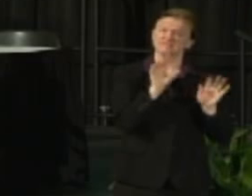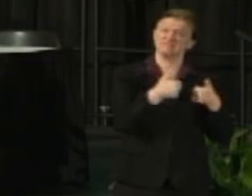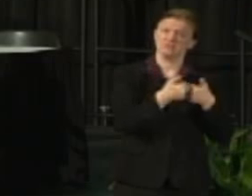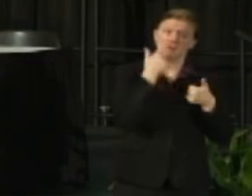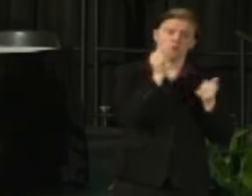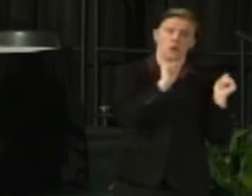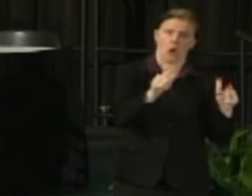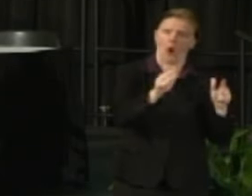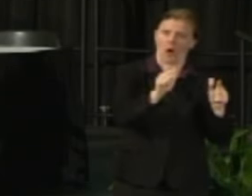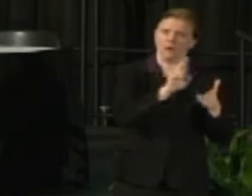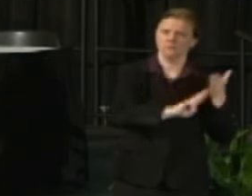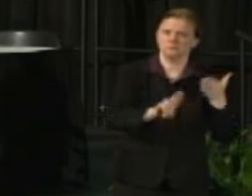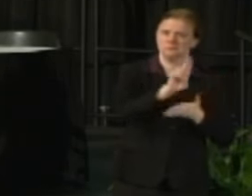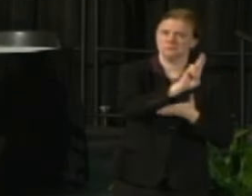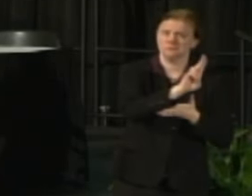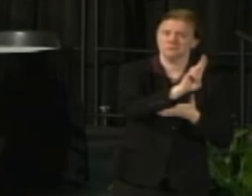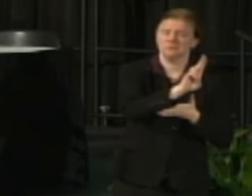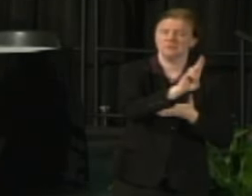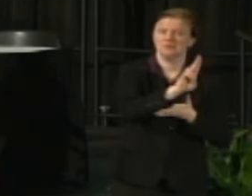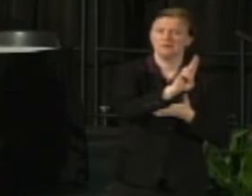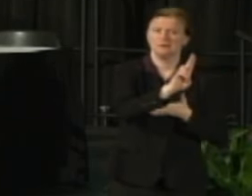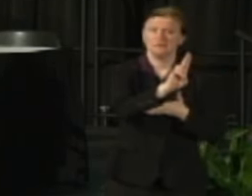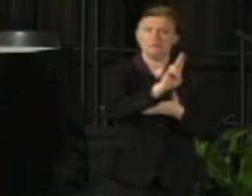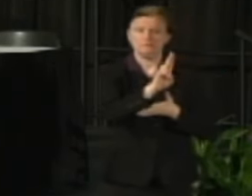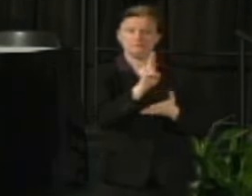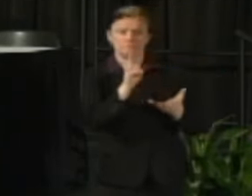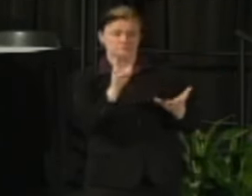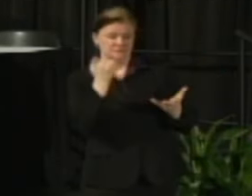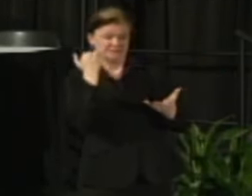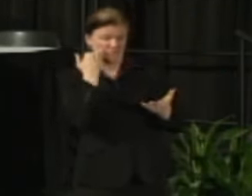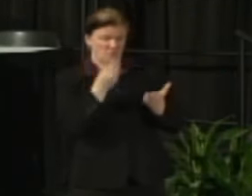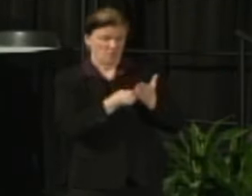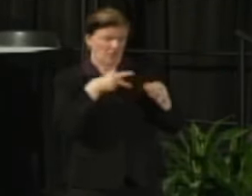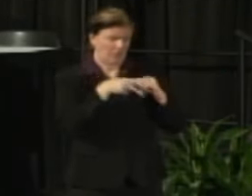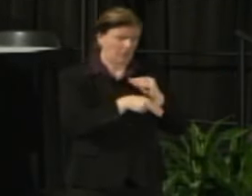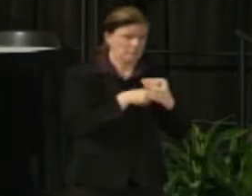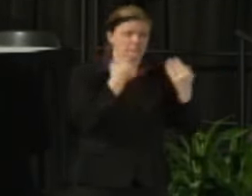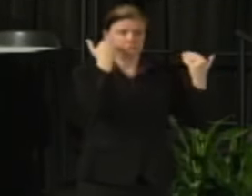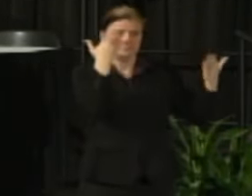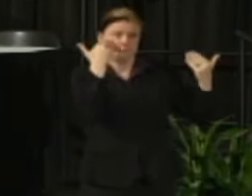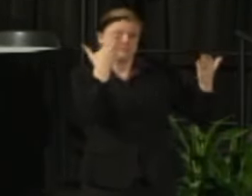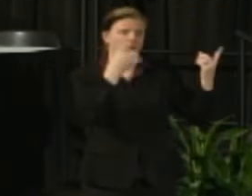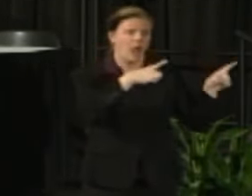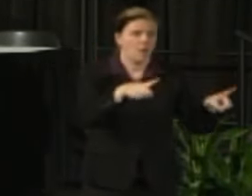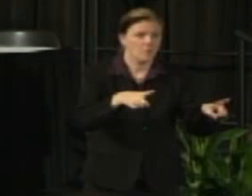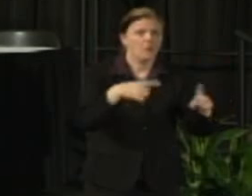There's a lot of unknowns with regard to these changes and there's critical analysis that's needed.